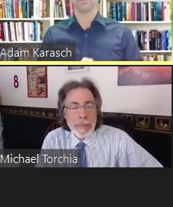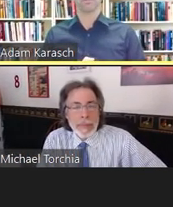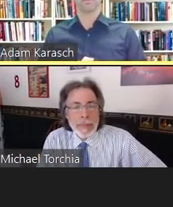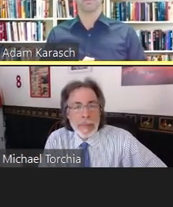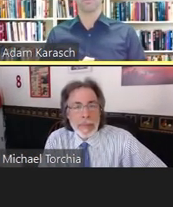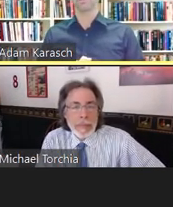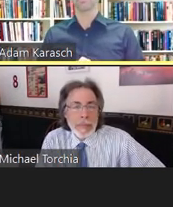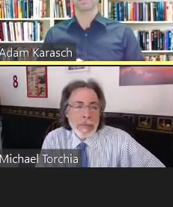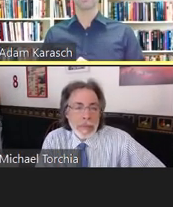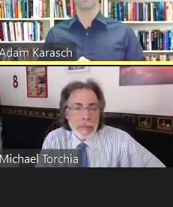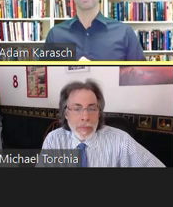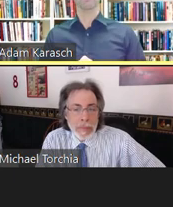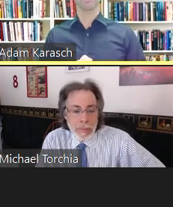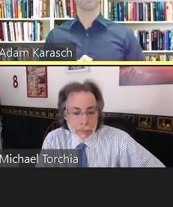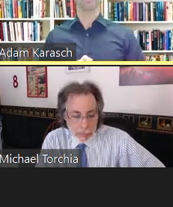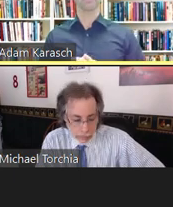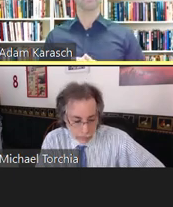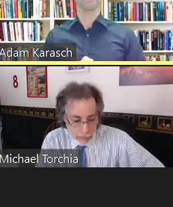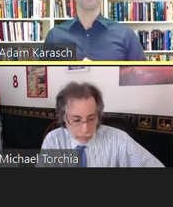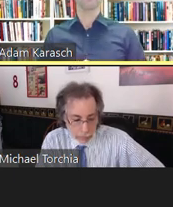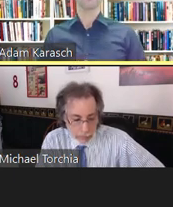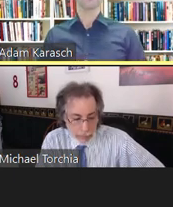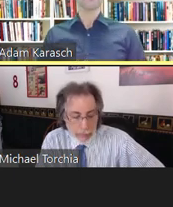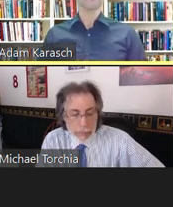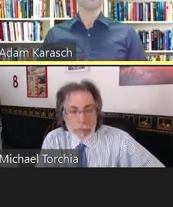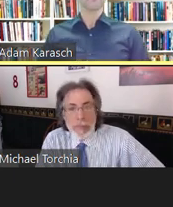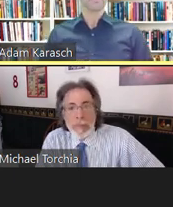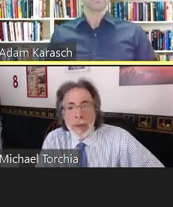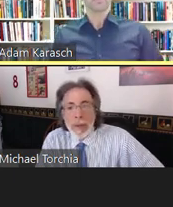and we'll send you a link, and you can get registered.